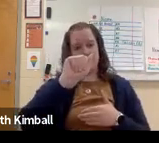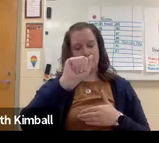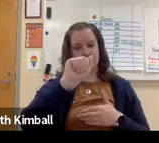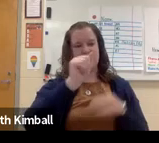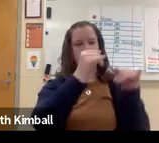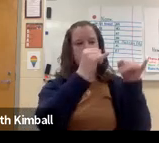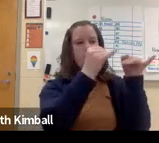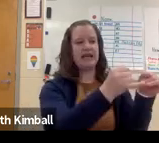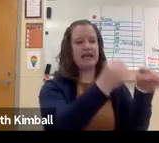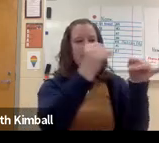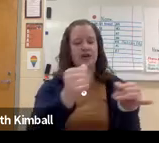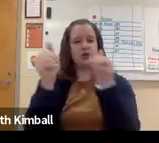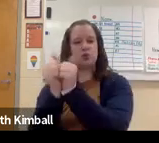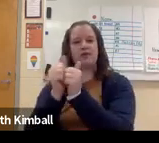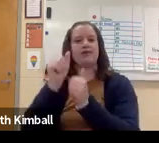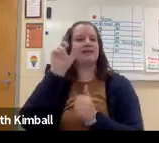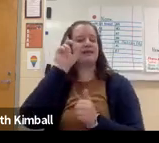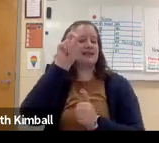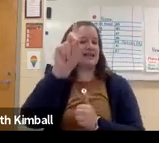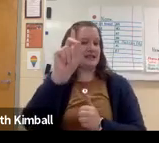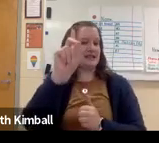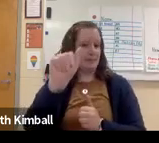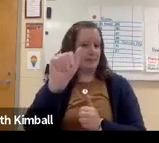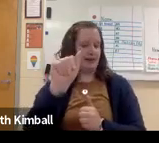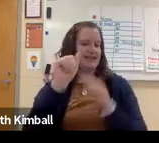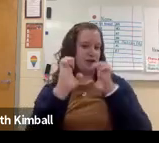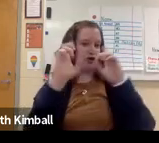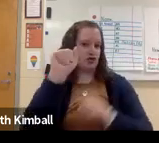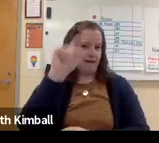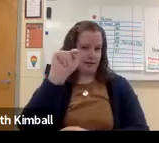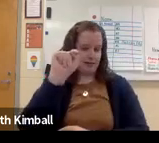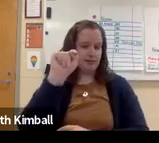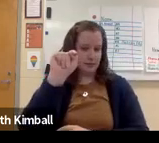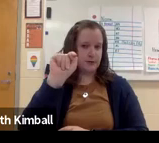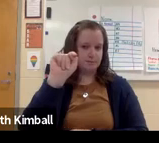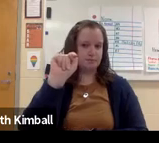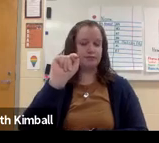under IDEA, which is the Individuals with Disabilities Education Act.